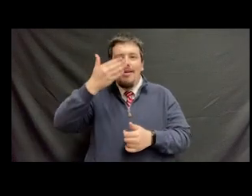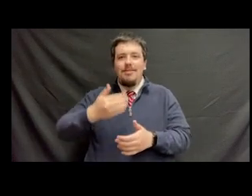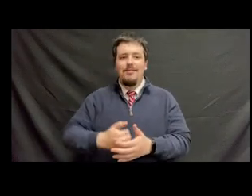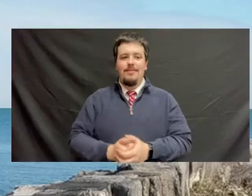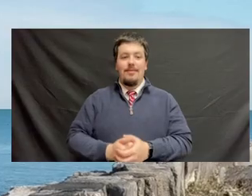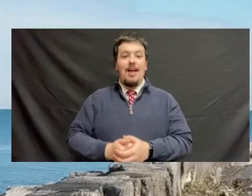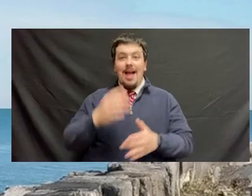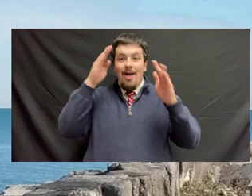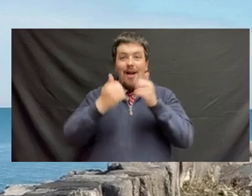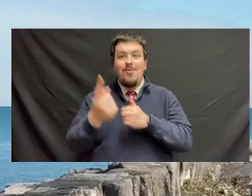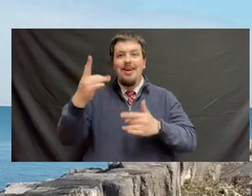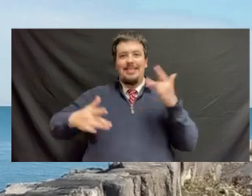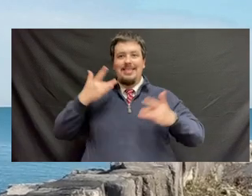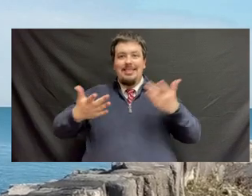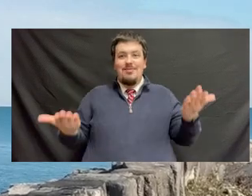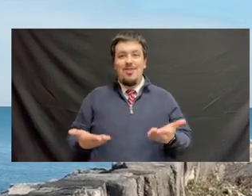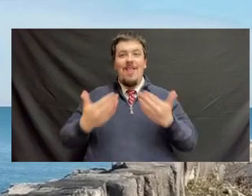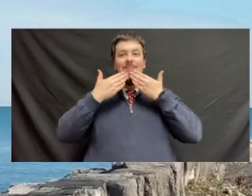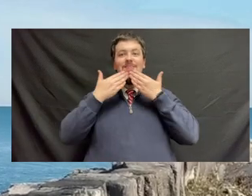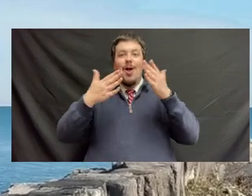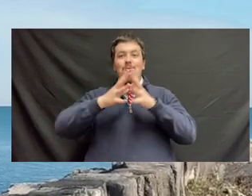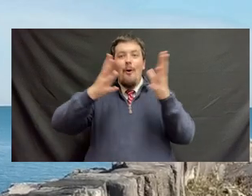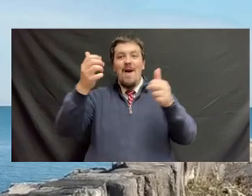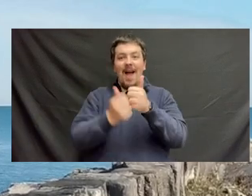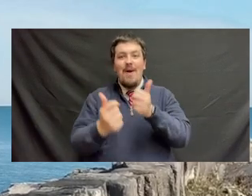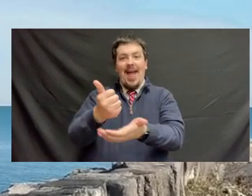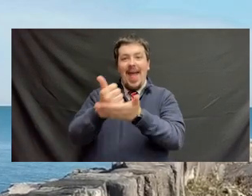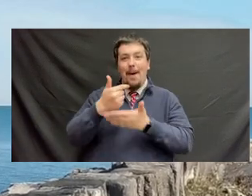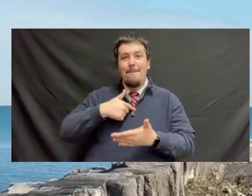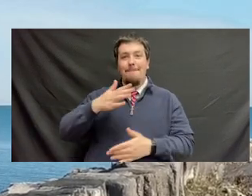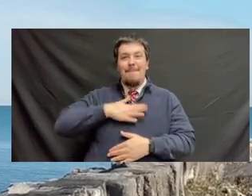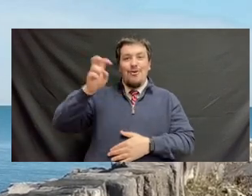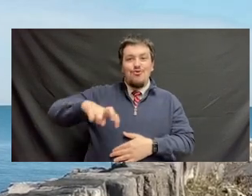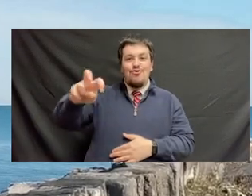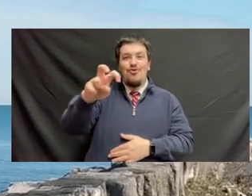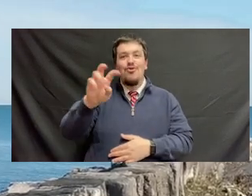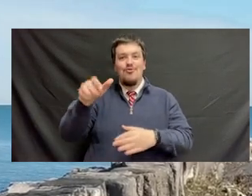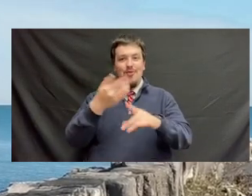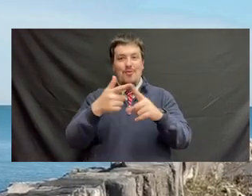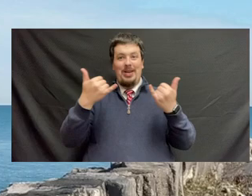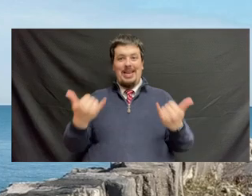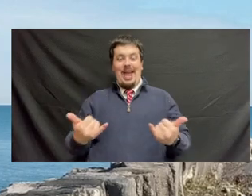Hi everyone, I'm really excited to be here, and thank you so much to everyone who helped me along this journey to get to this point.